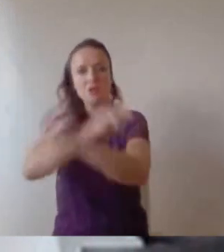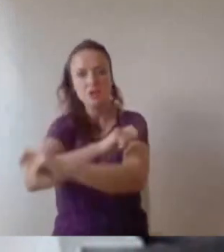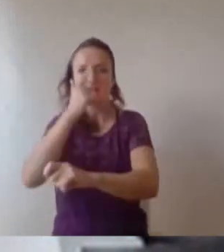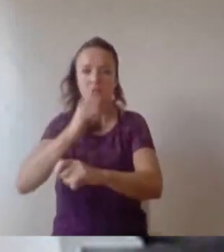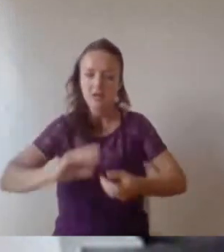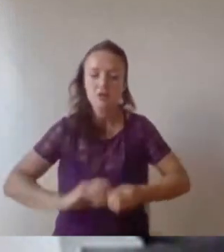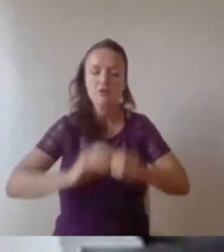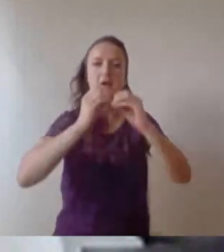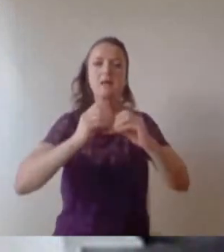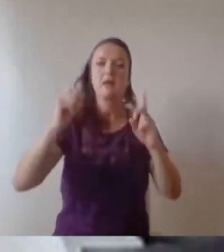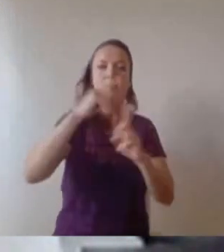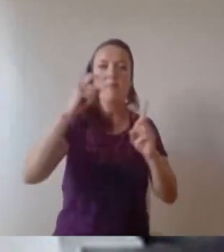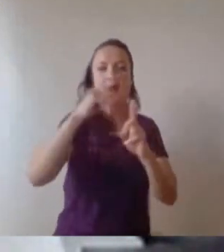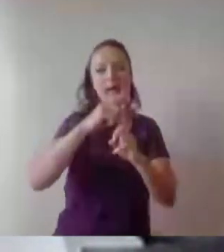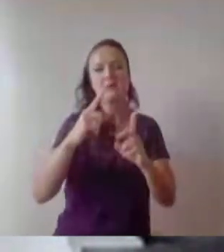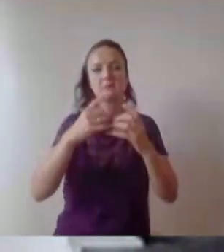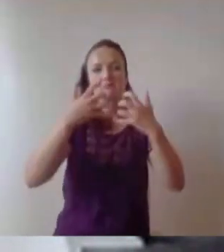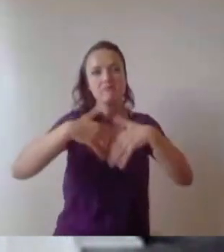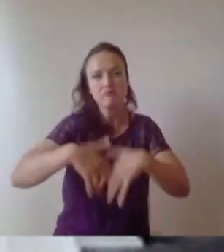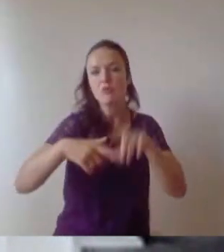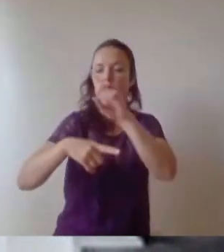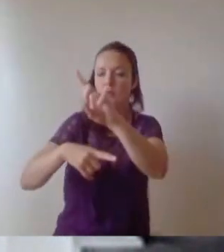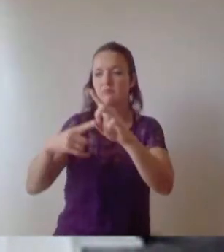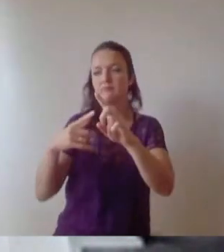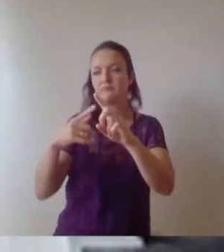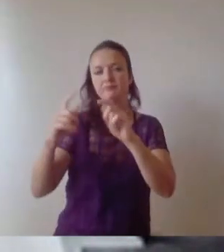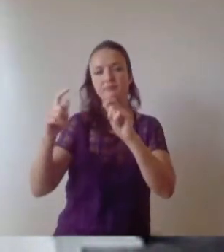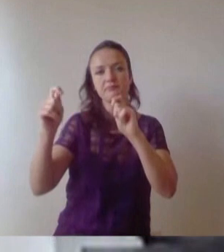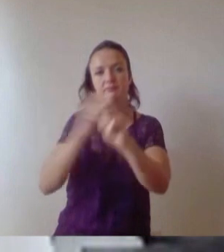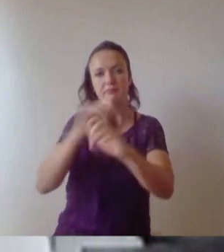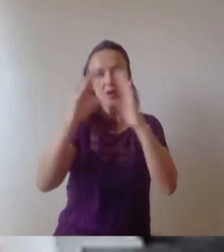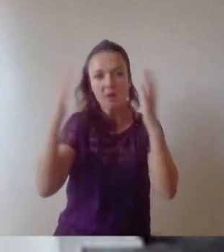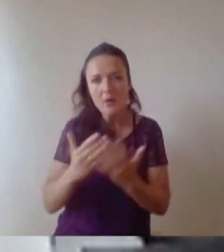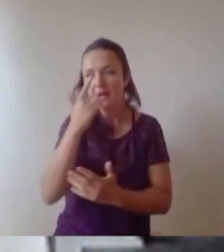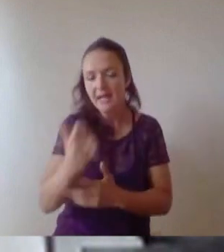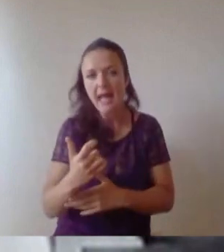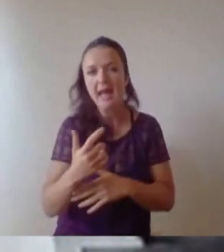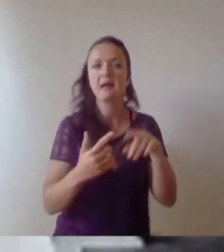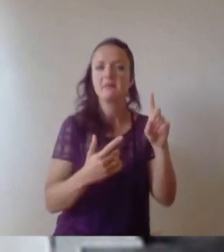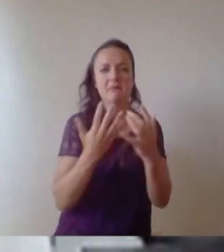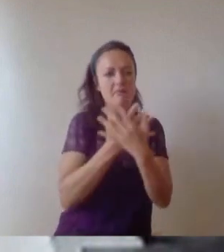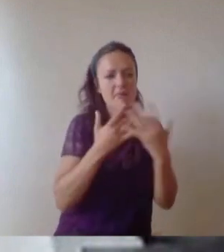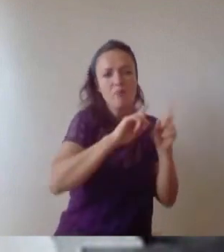or working on the world's energy supplies. If this pandemics galvanised you into investigating health, tech you could be designing cutting-edge